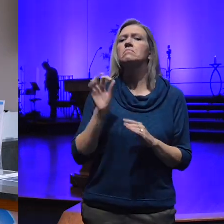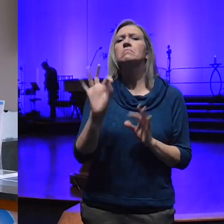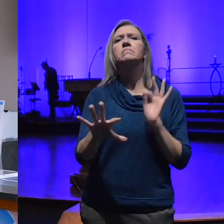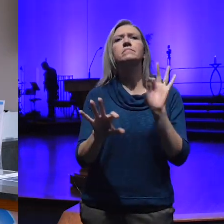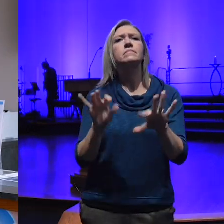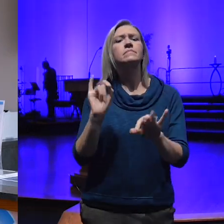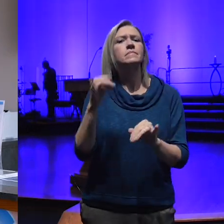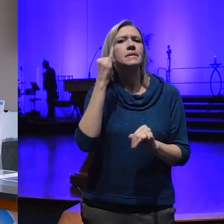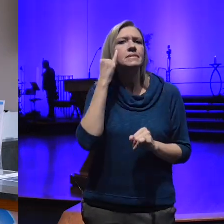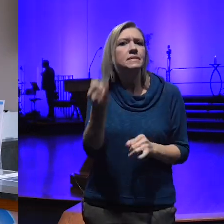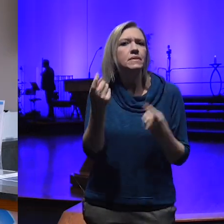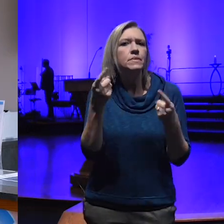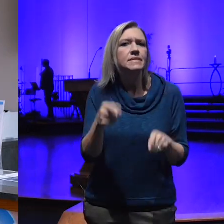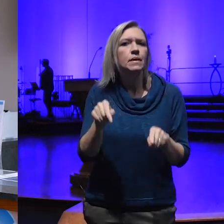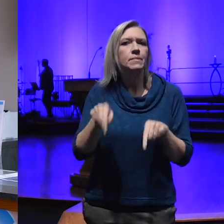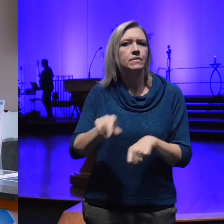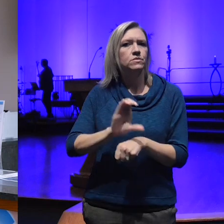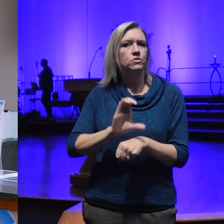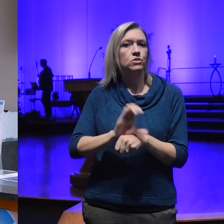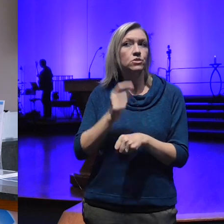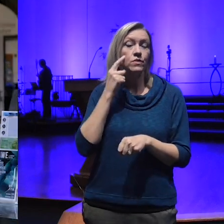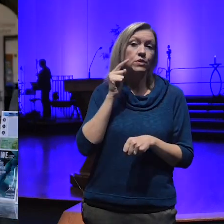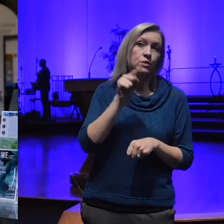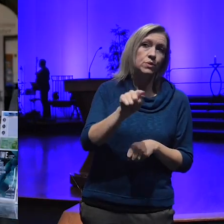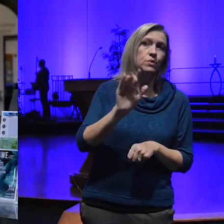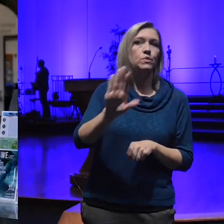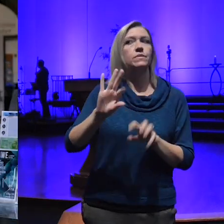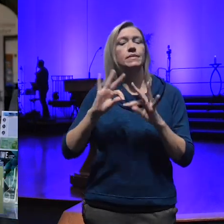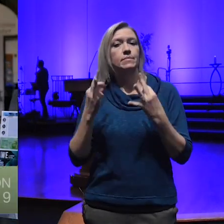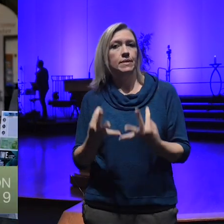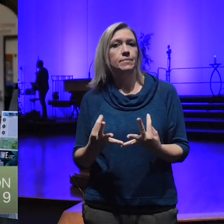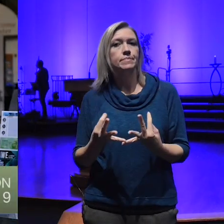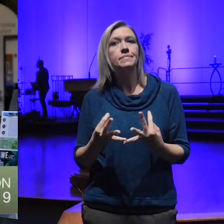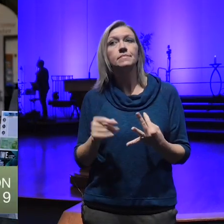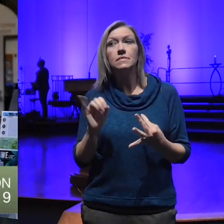coming up around Mile High church for you and your family if you're in need of extra support